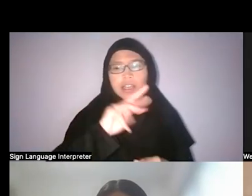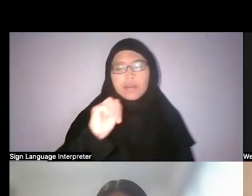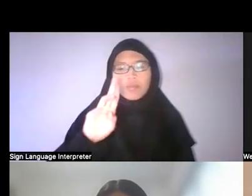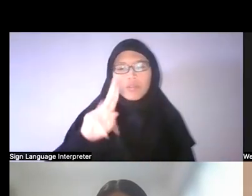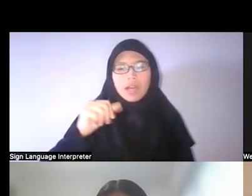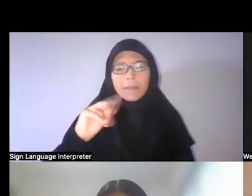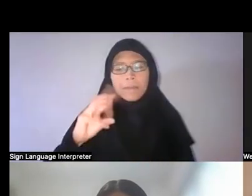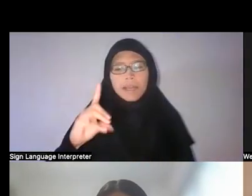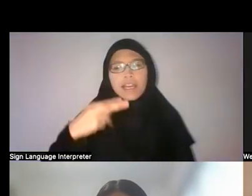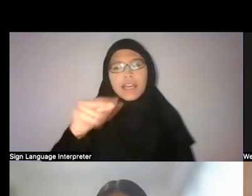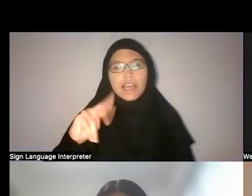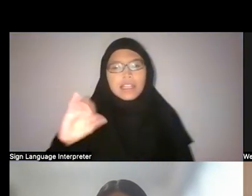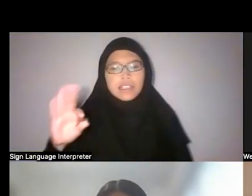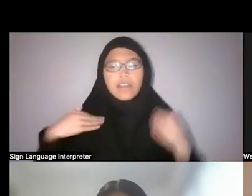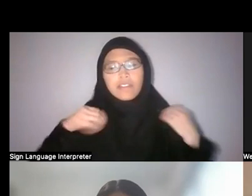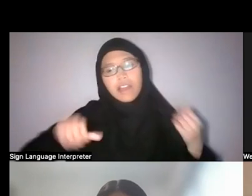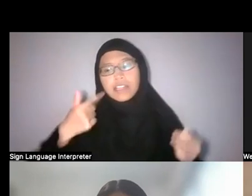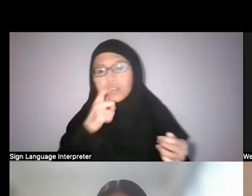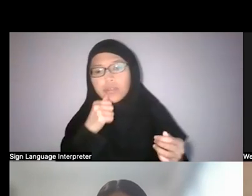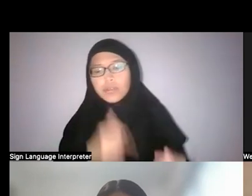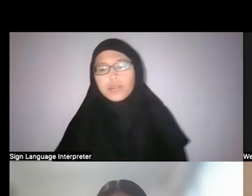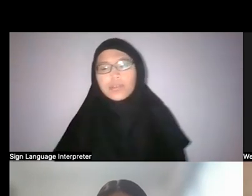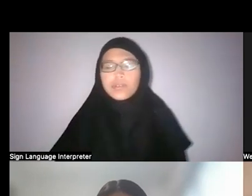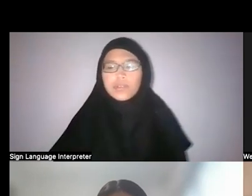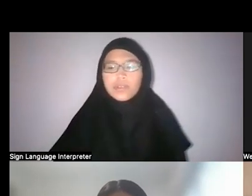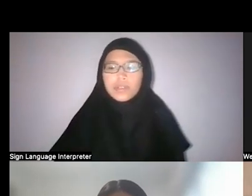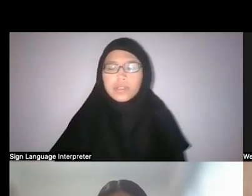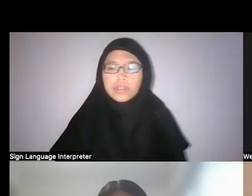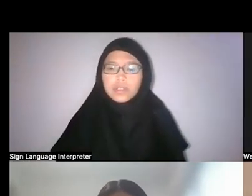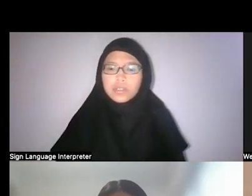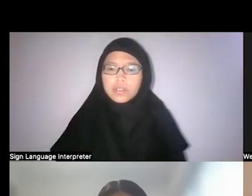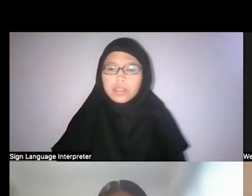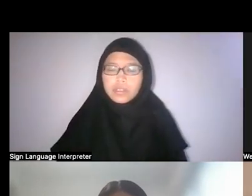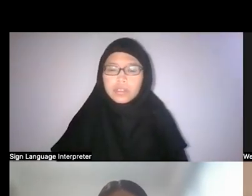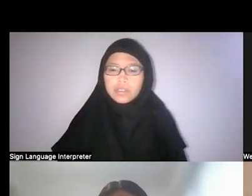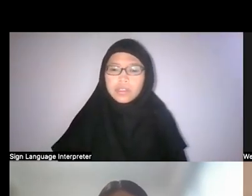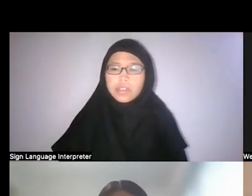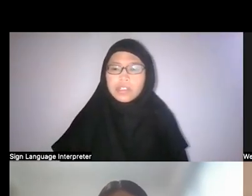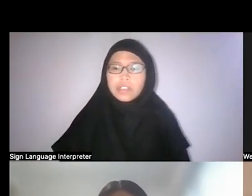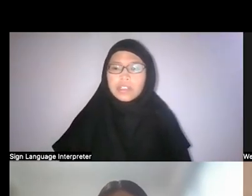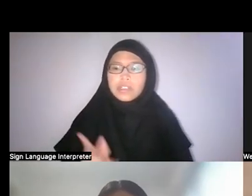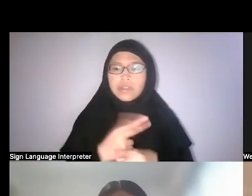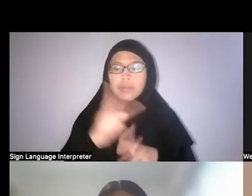Nadirah: Yeah, so there’s always been the productive partnership between Haniff and Burkill